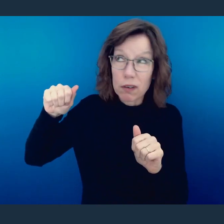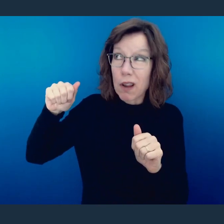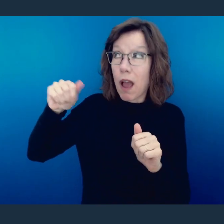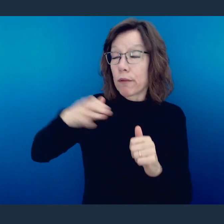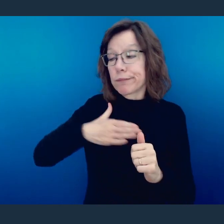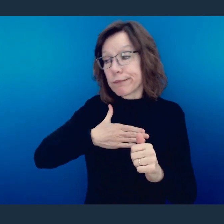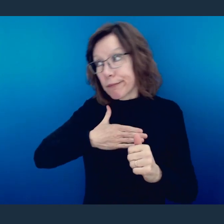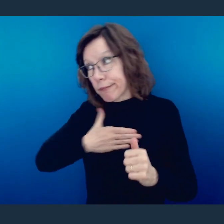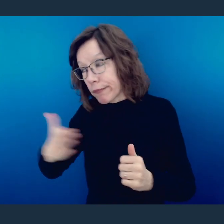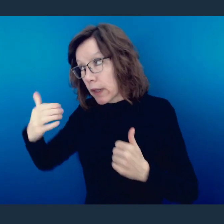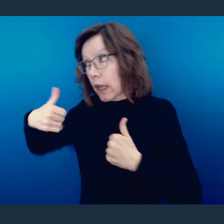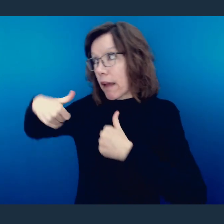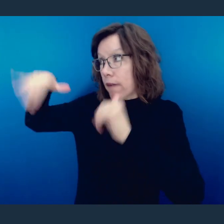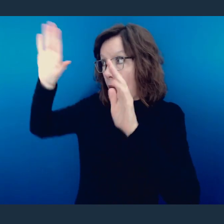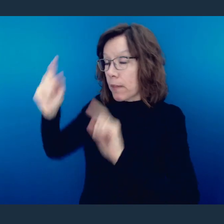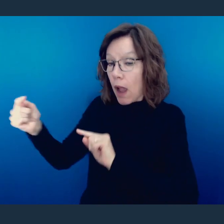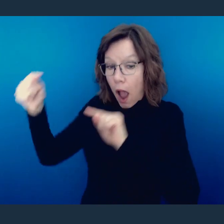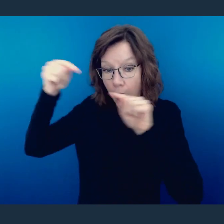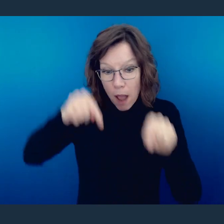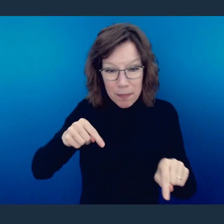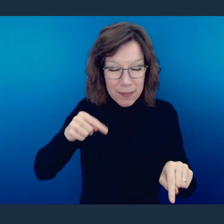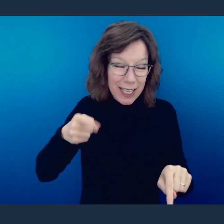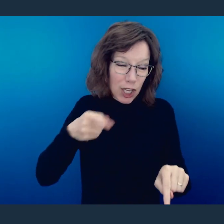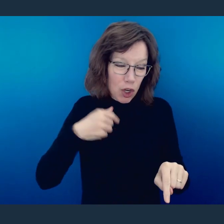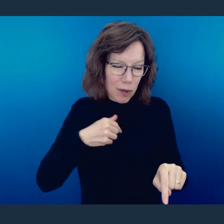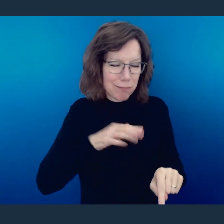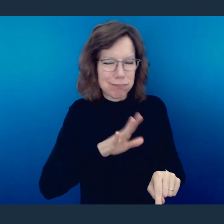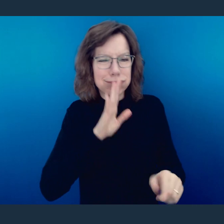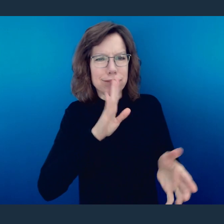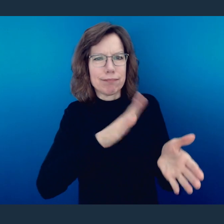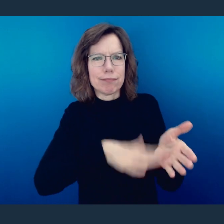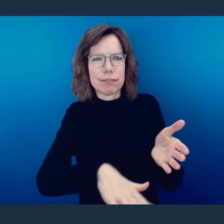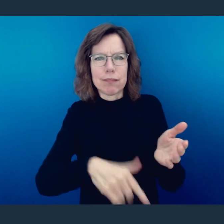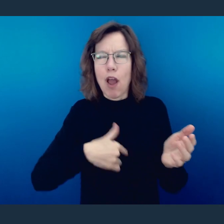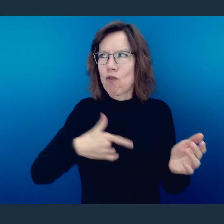pleasing not to have to become man for our sake. Christ could have easily decided He